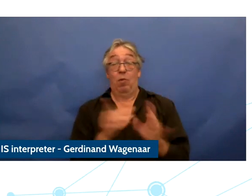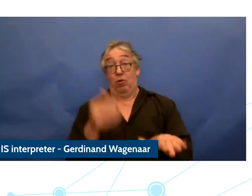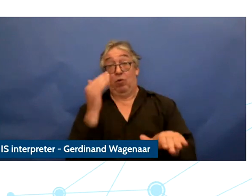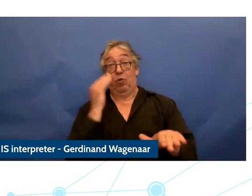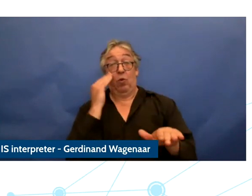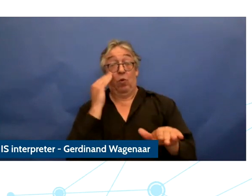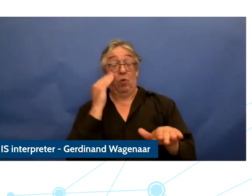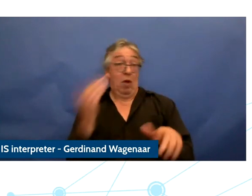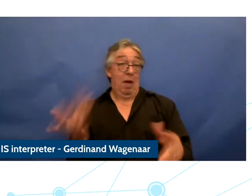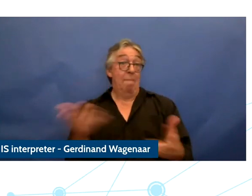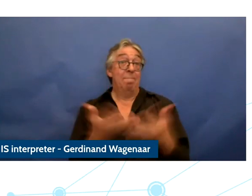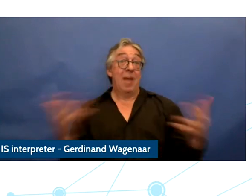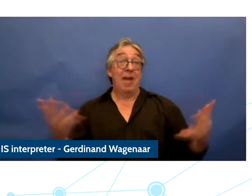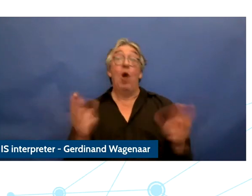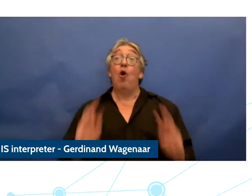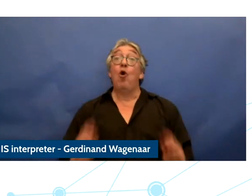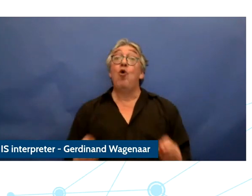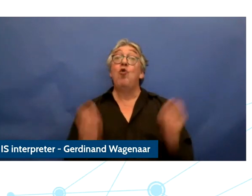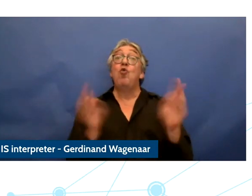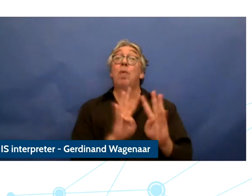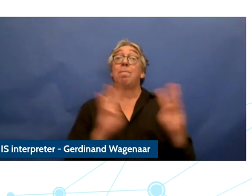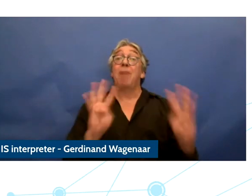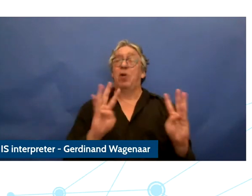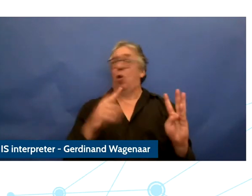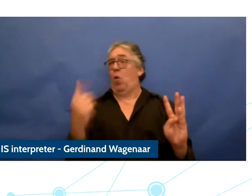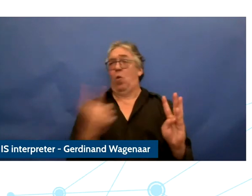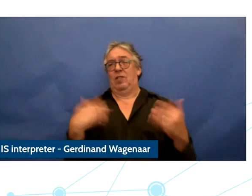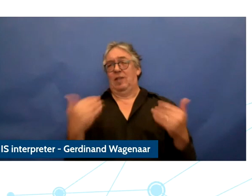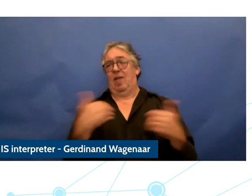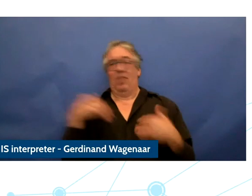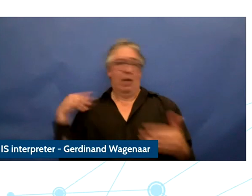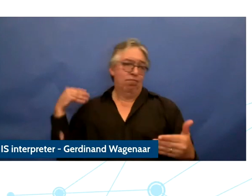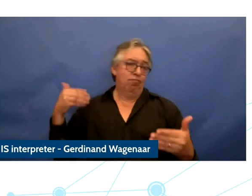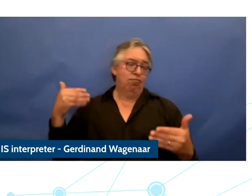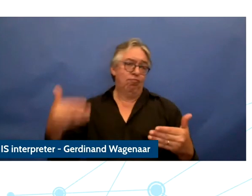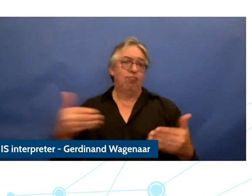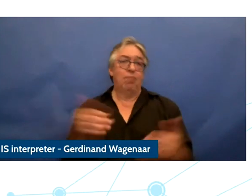BIK youth panel ask an integral part of the event and youth panelists have been